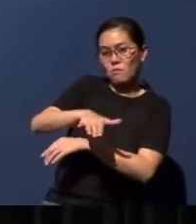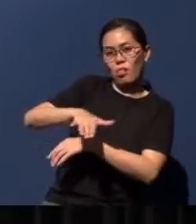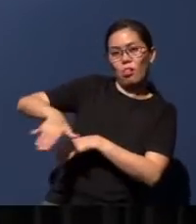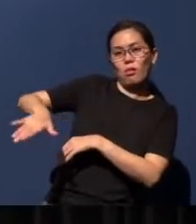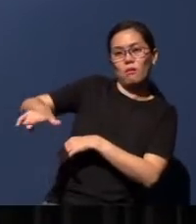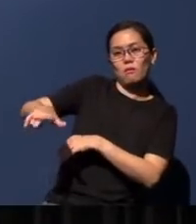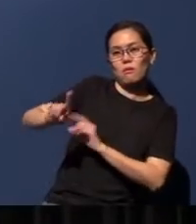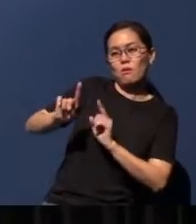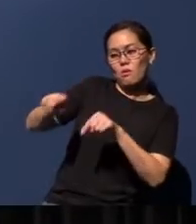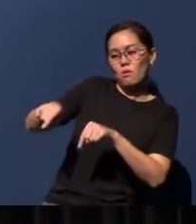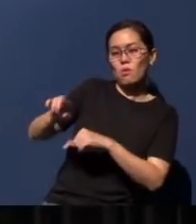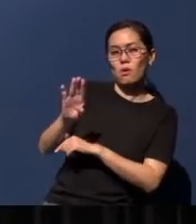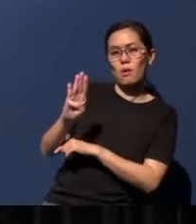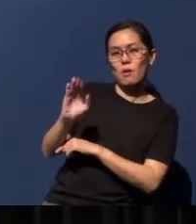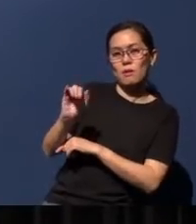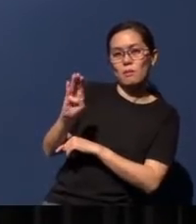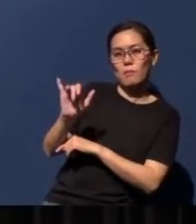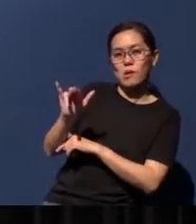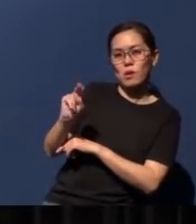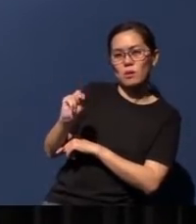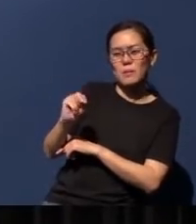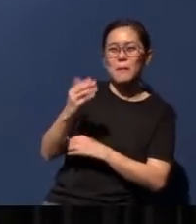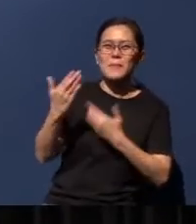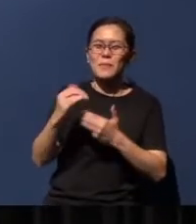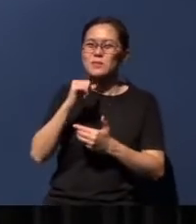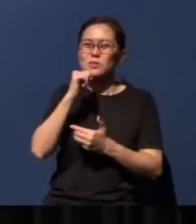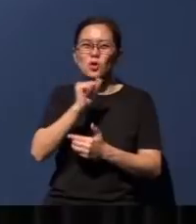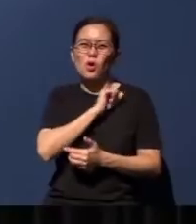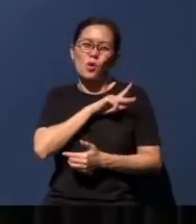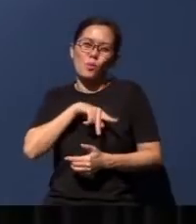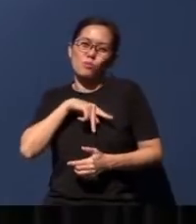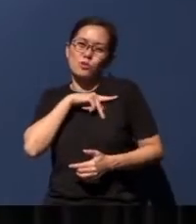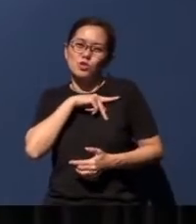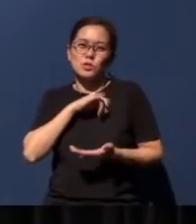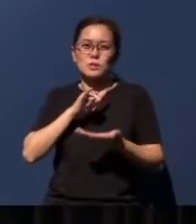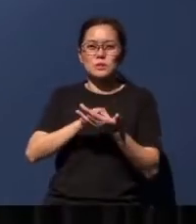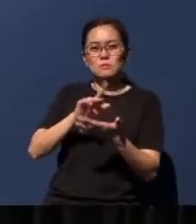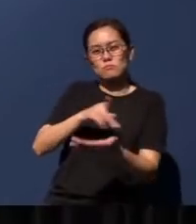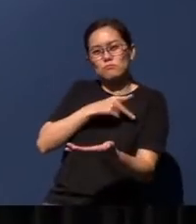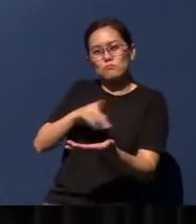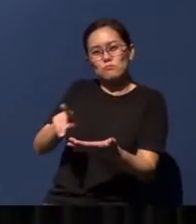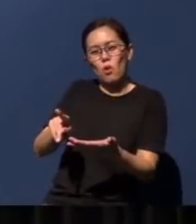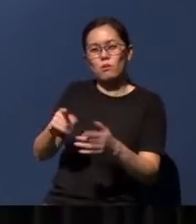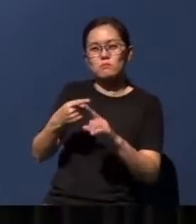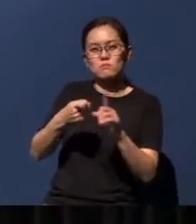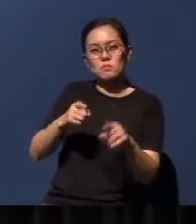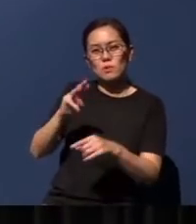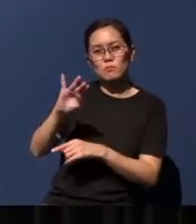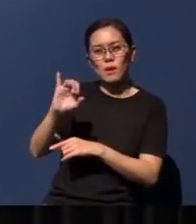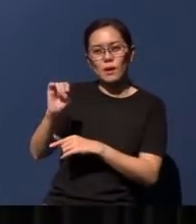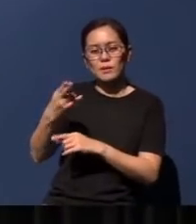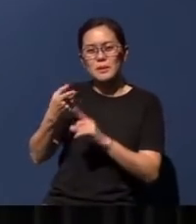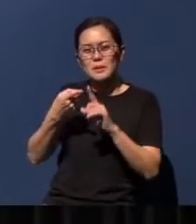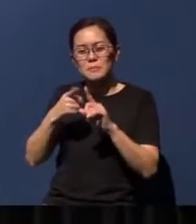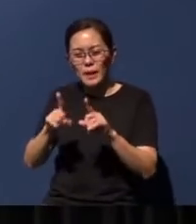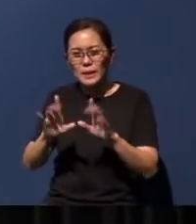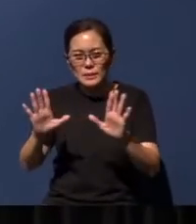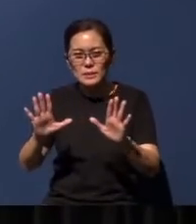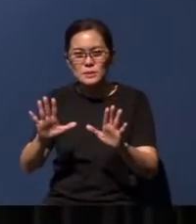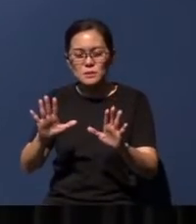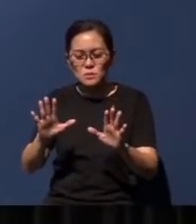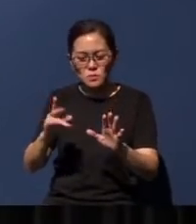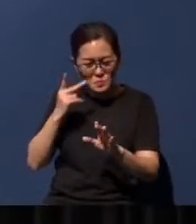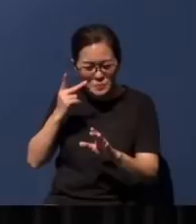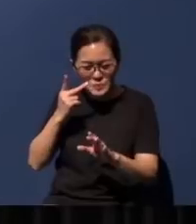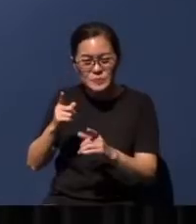Babylon.' You may not appreciate the poetic style of Micah, but don't miss the accuracy of Micah's